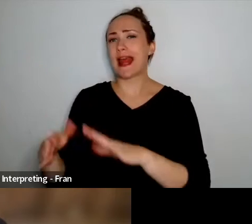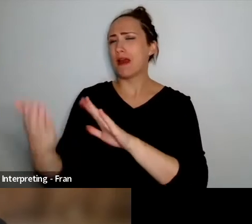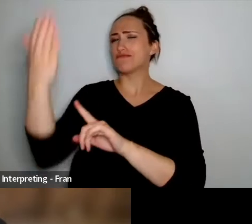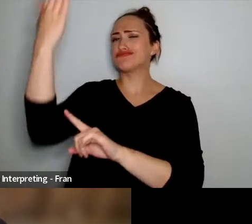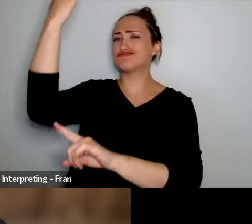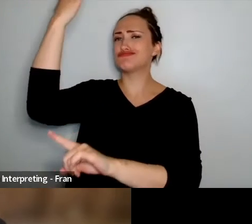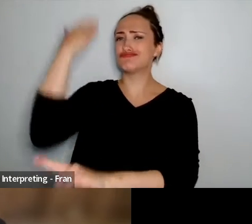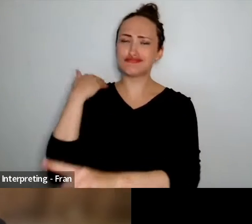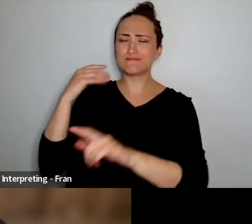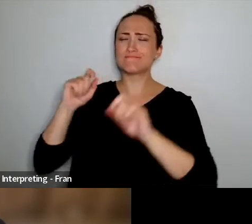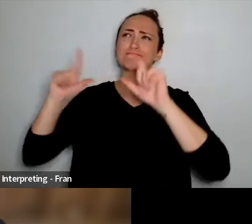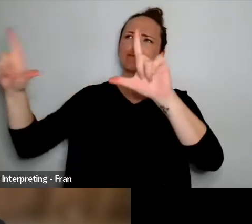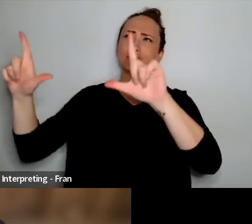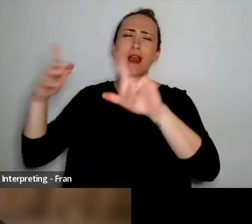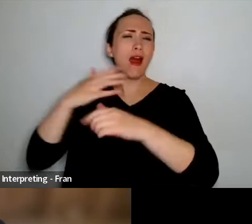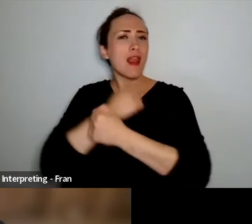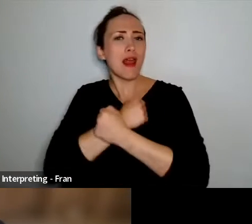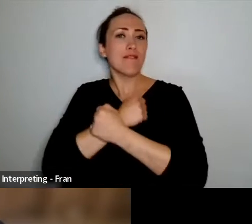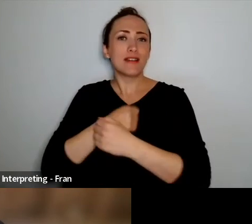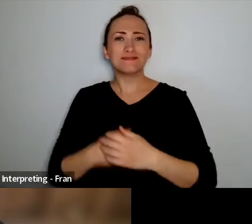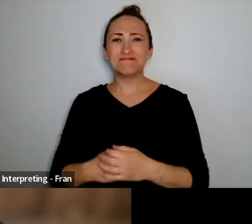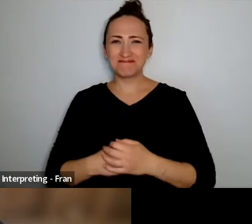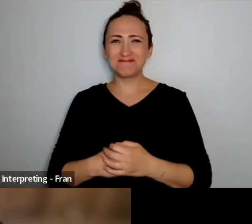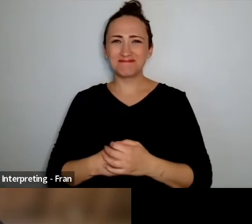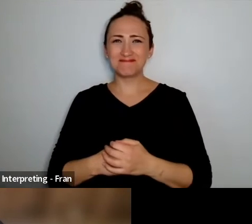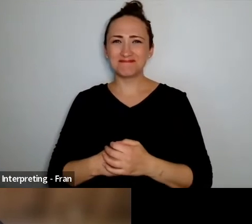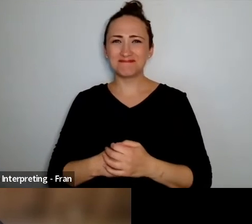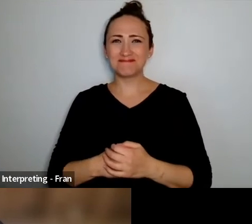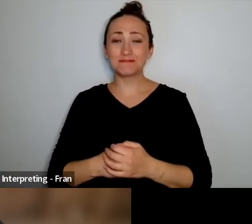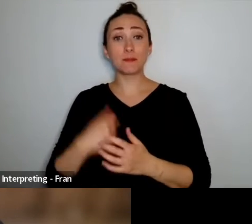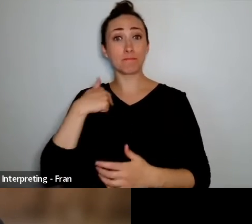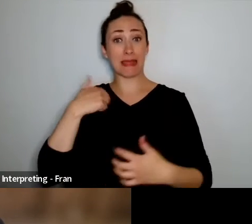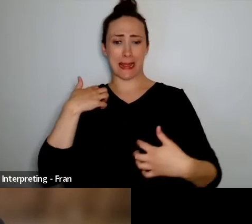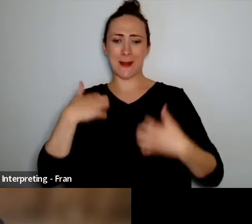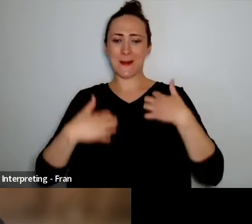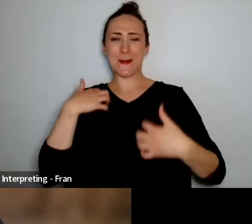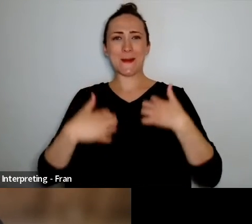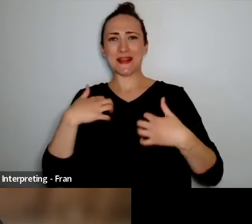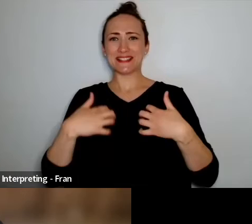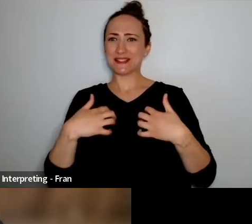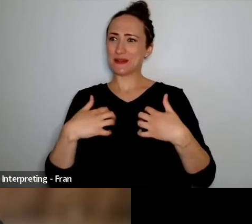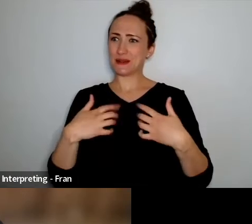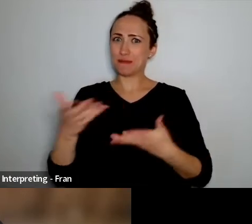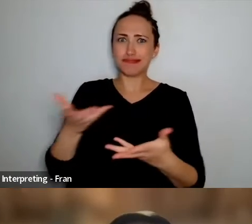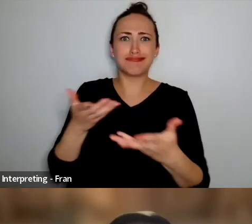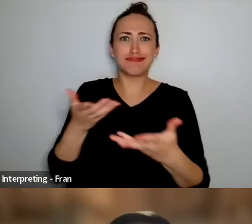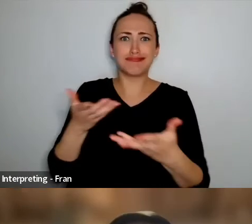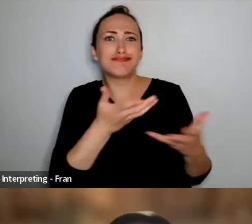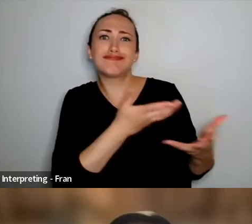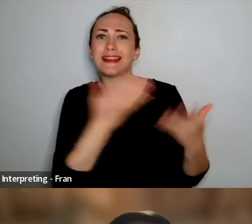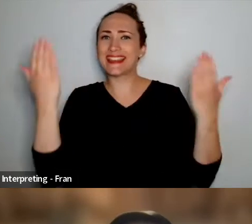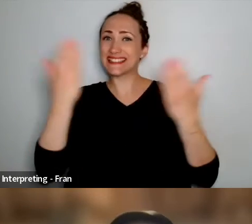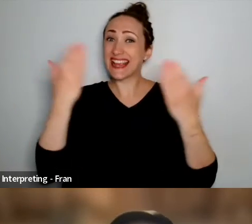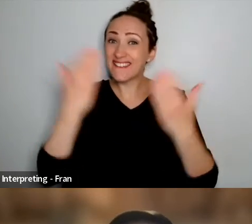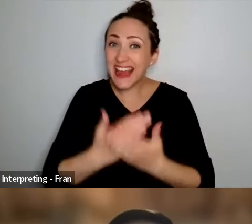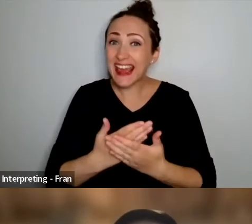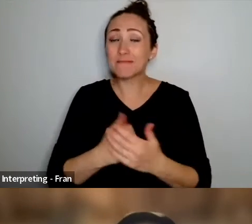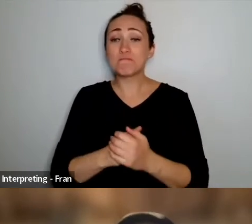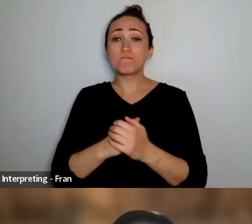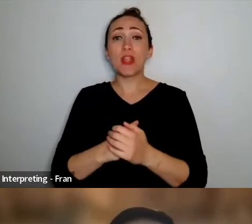and so excited to be here tonight. So Marc, would you like to introduce yourself?